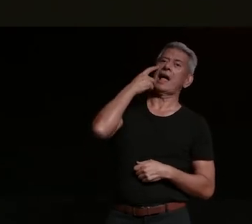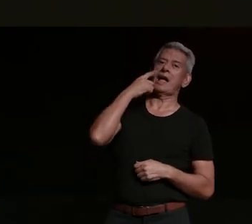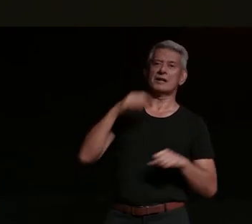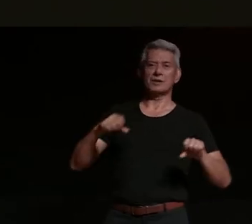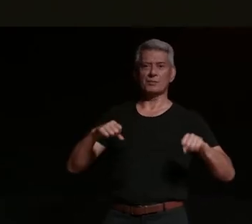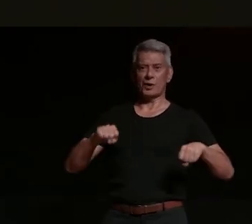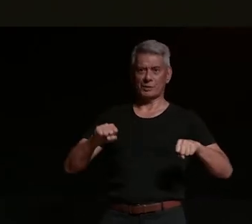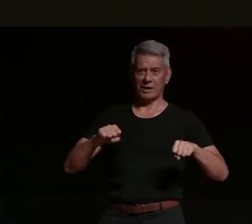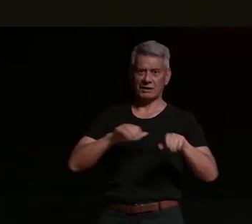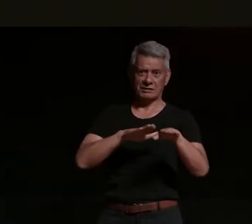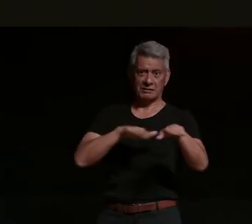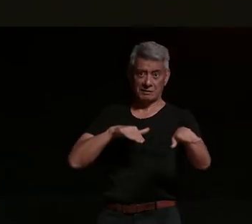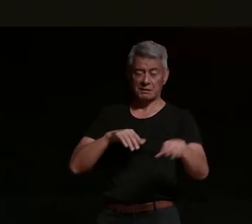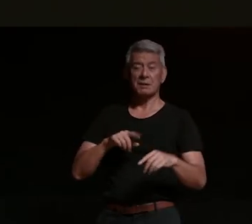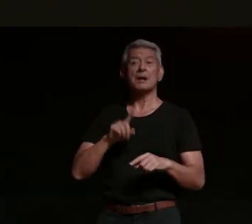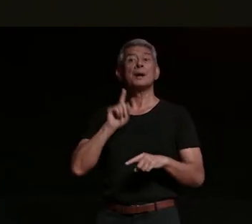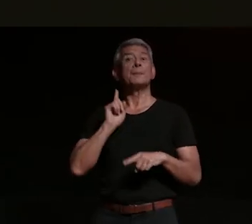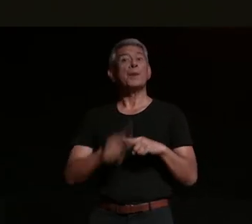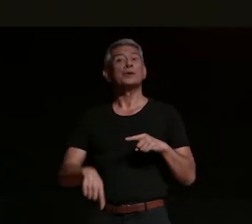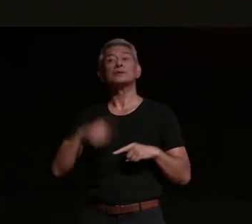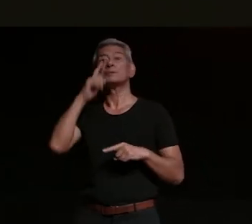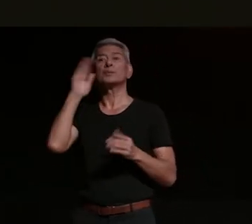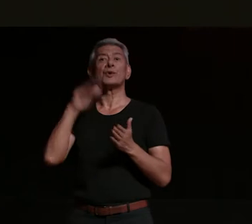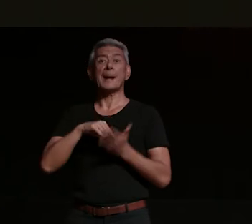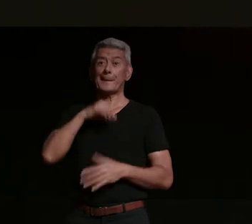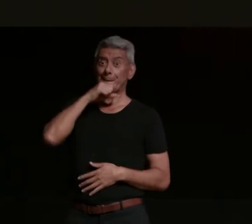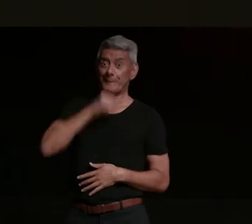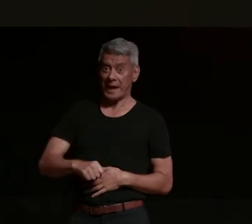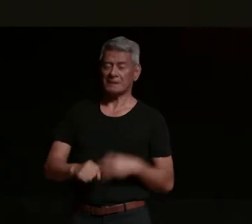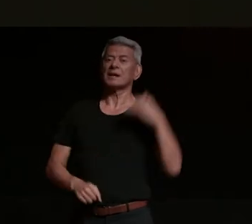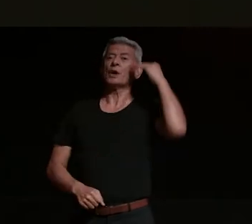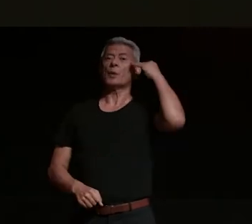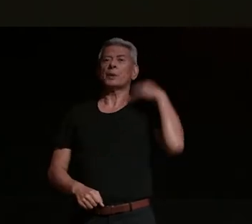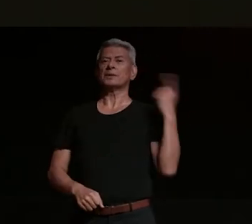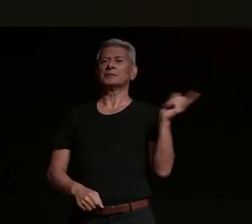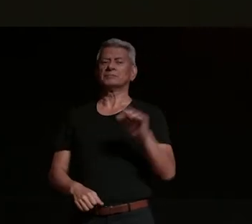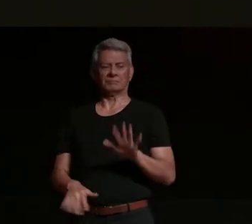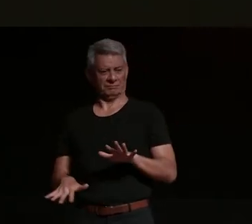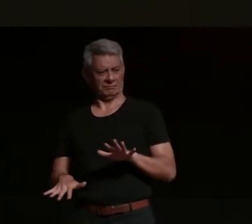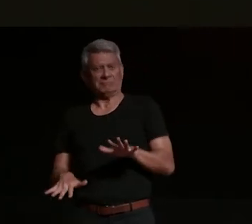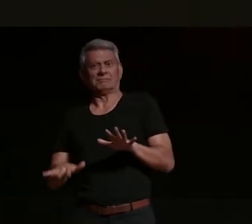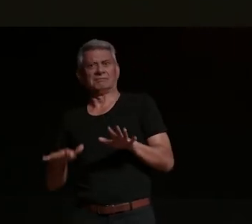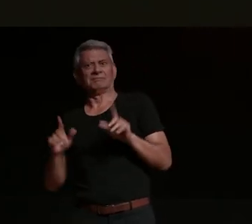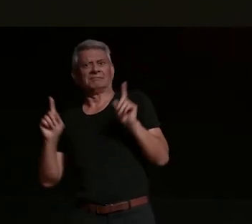really male dominated so to get a female rider at a motorcycle rally like that is unheard of i know